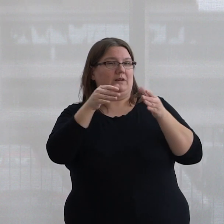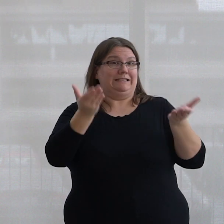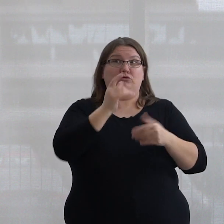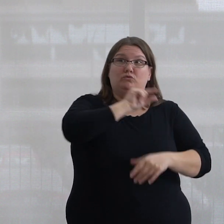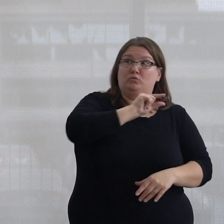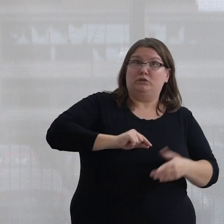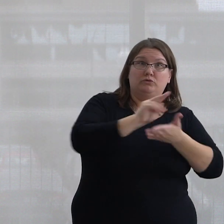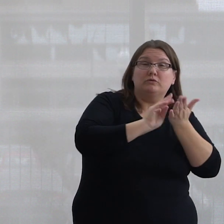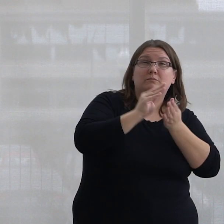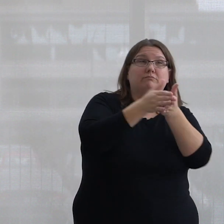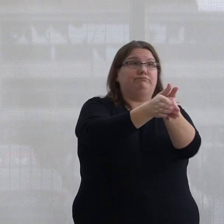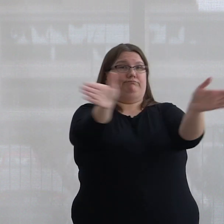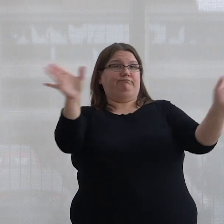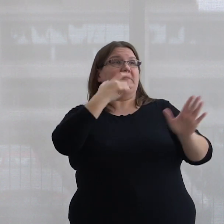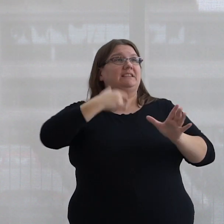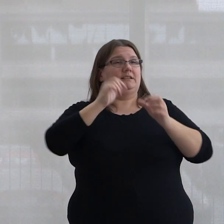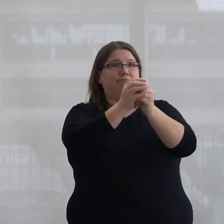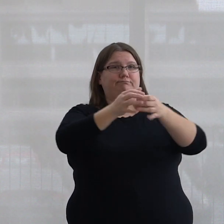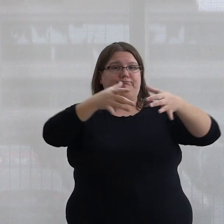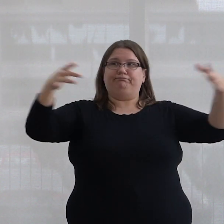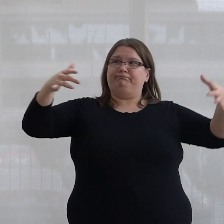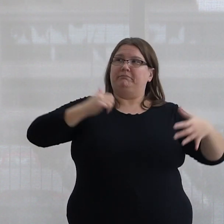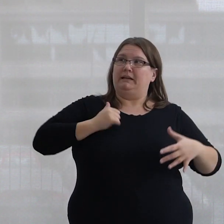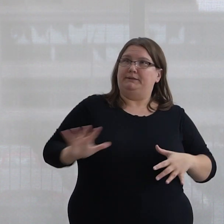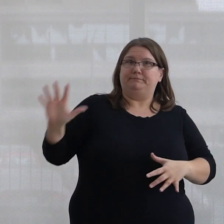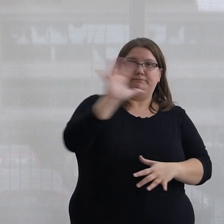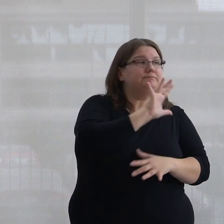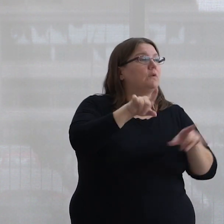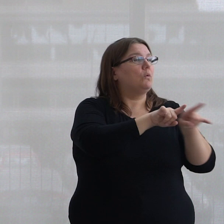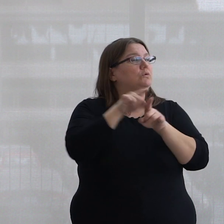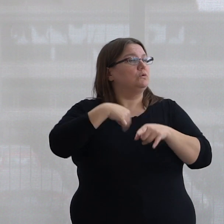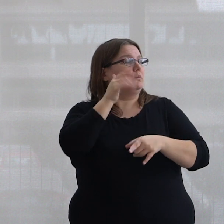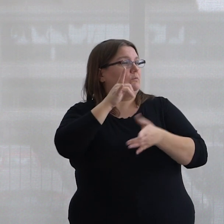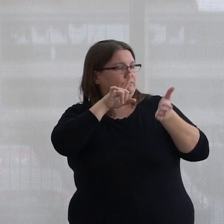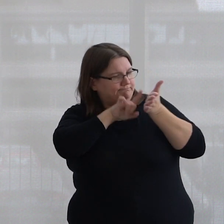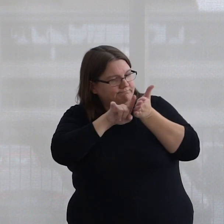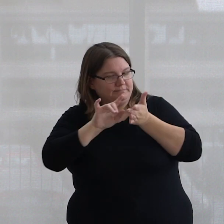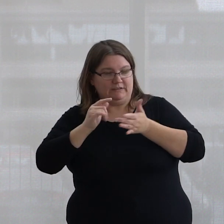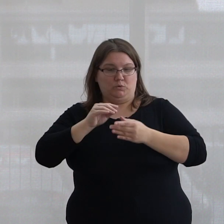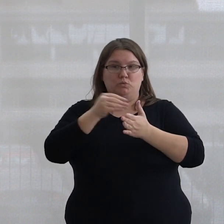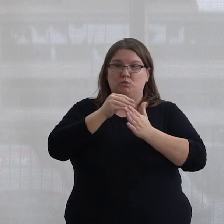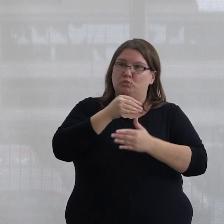and in the wider community of Kingston and beyond. We will also examine how we as students, faculty, and members